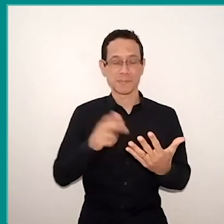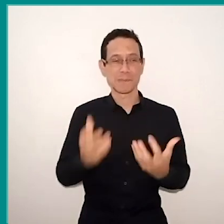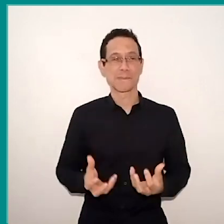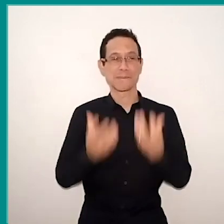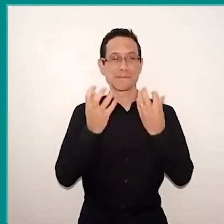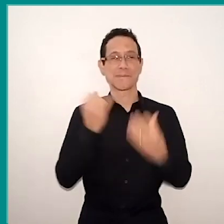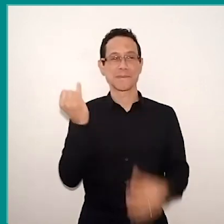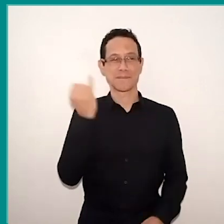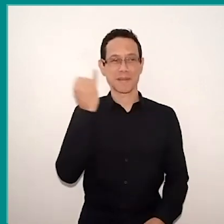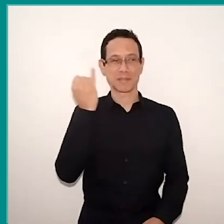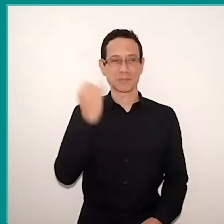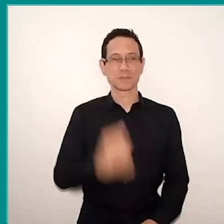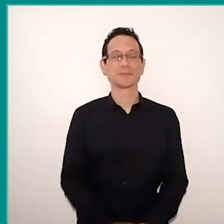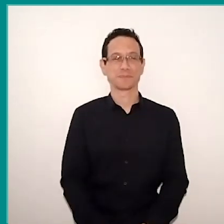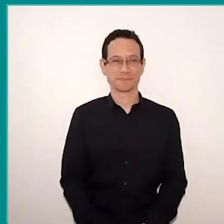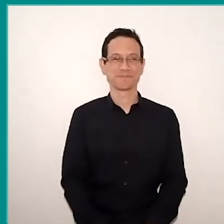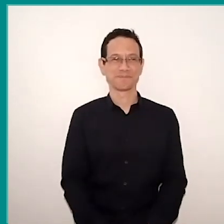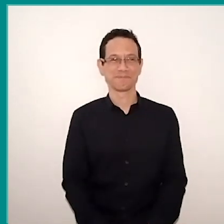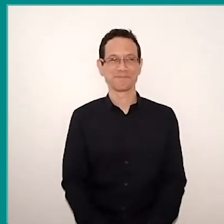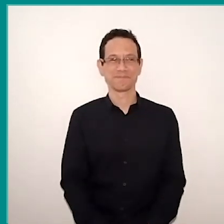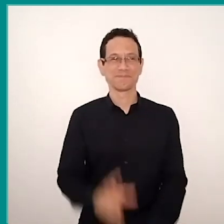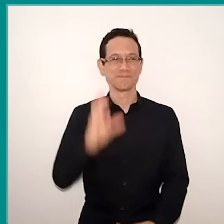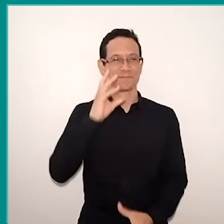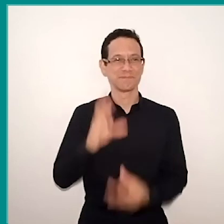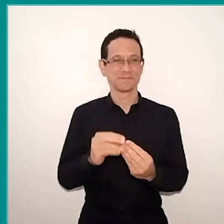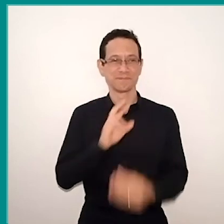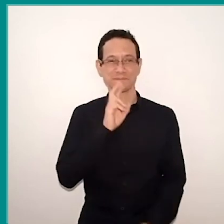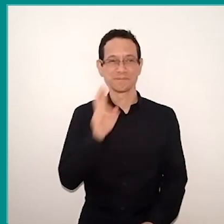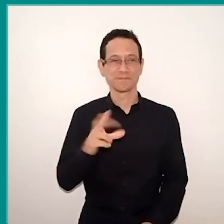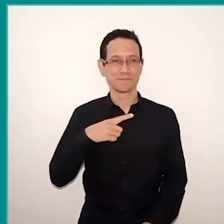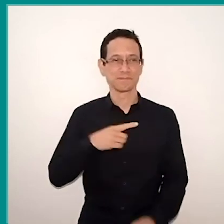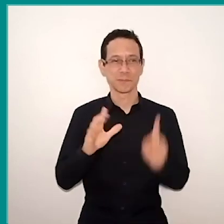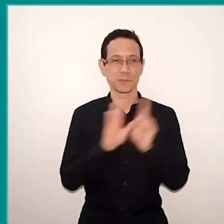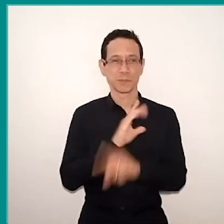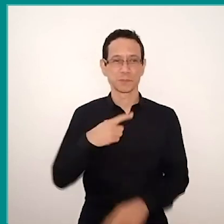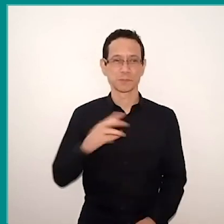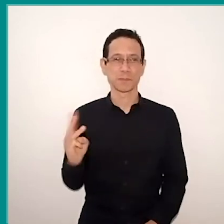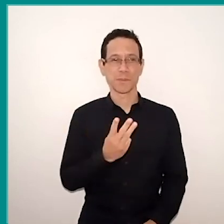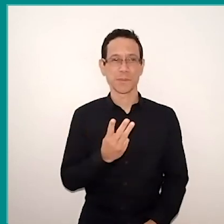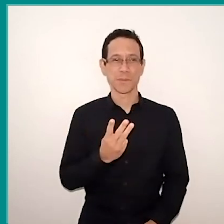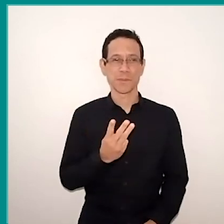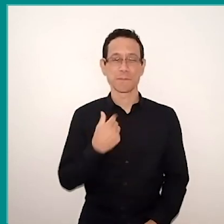I'll just finish it here by bringing an answer to a question that was made for the three, I decided take the answer to me,